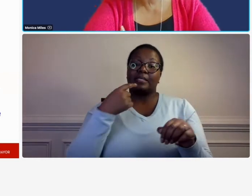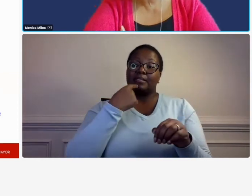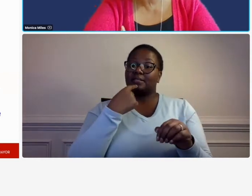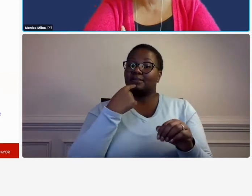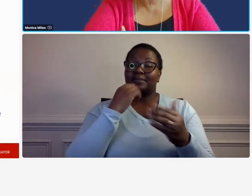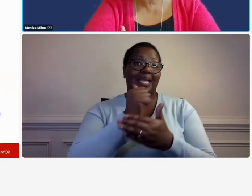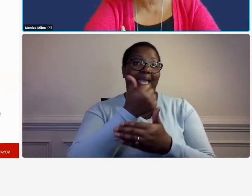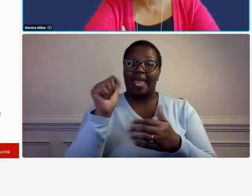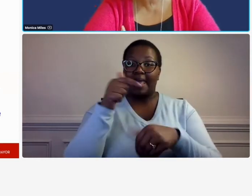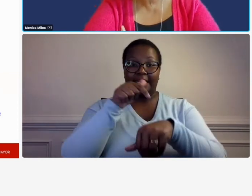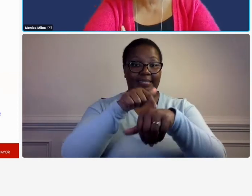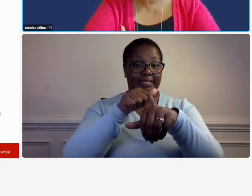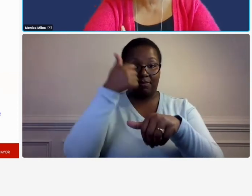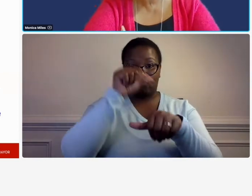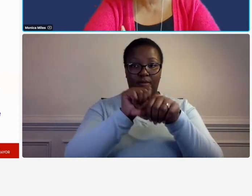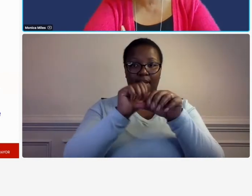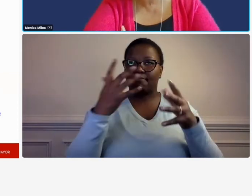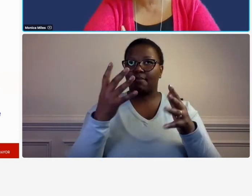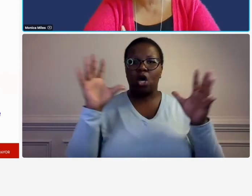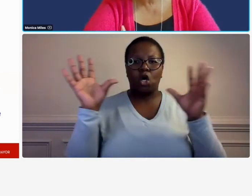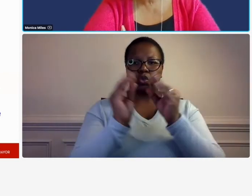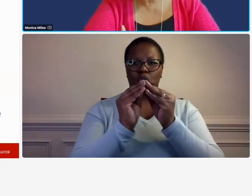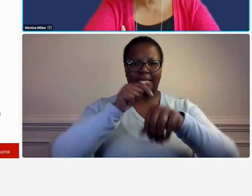about total time accounting it doesn't matter if someone comes on the weekend that should